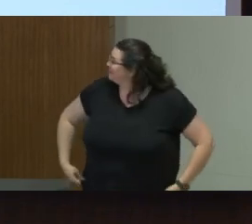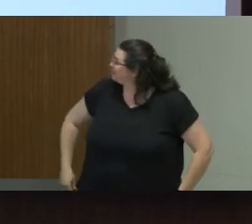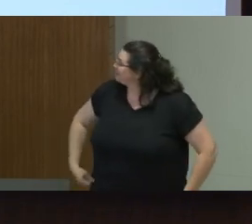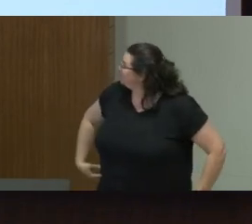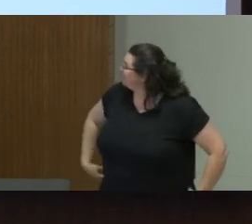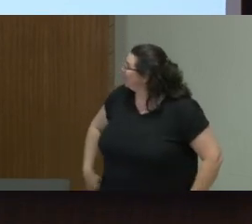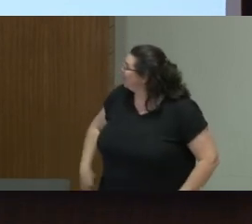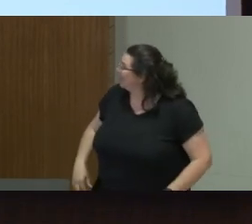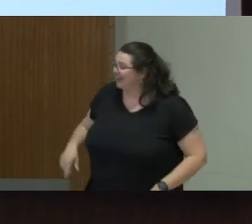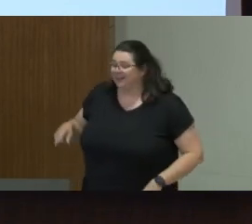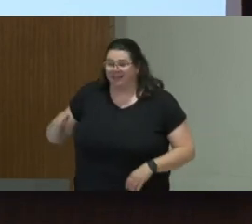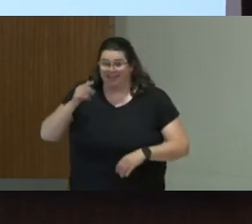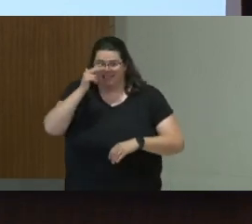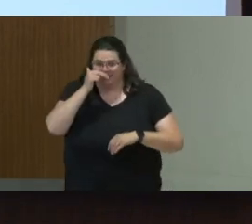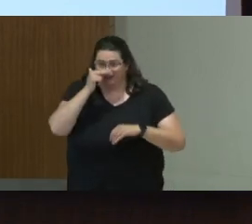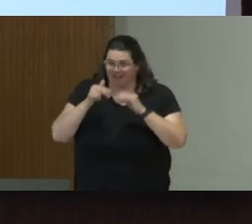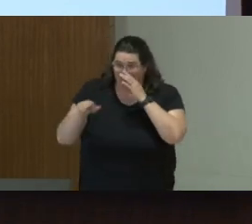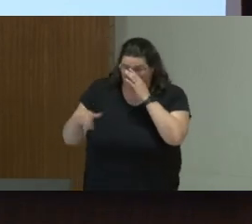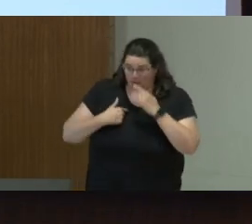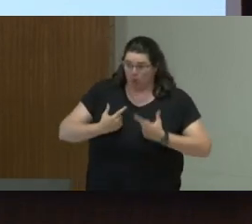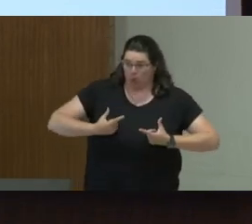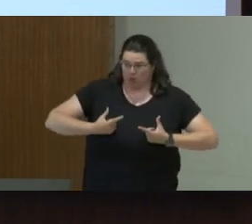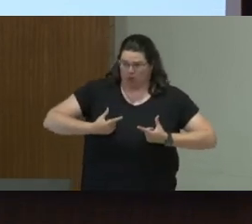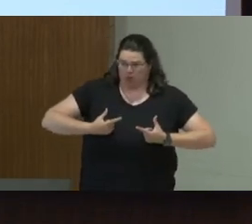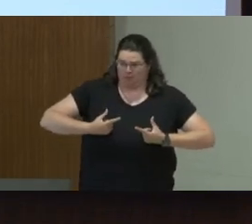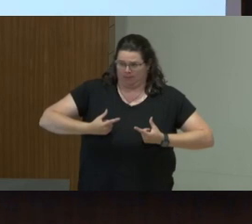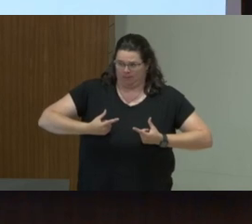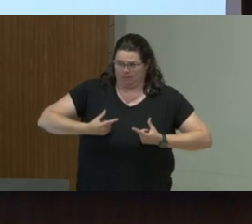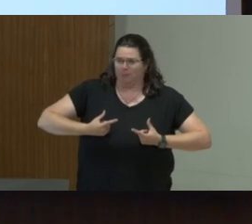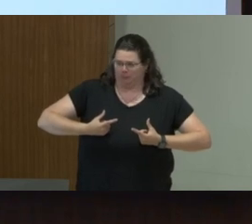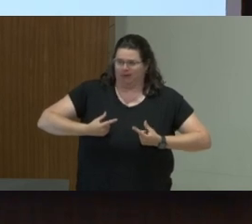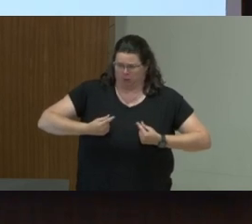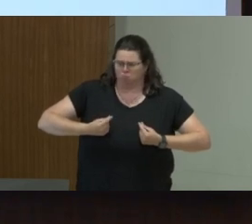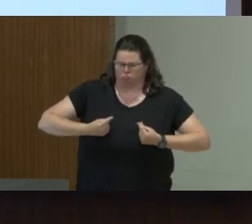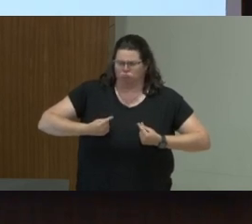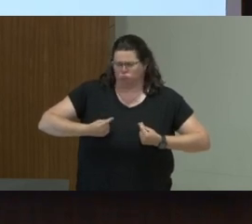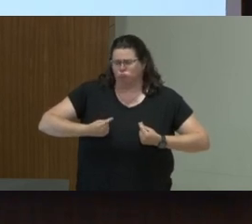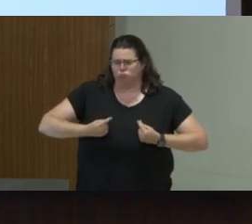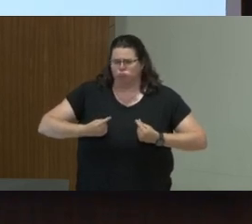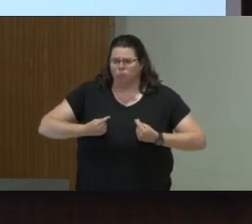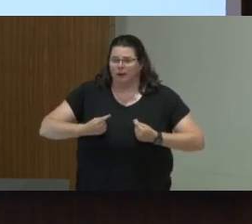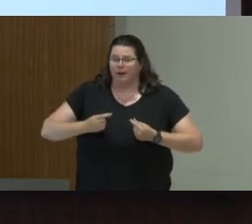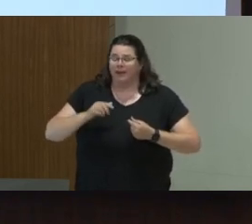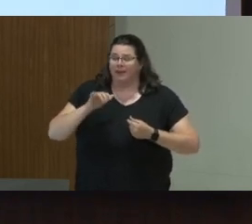It is very funny. What should we do is, I think it is just do it. It is the tech line of Nike.